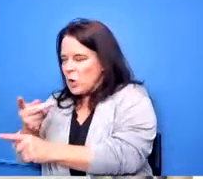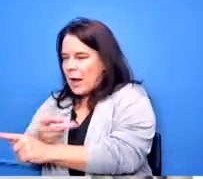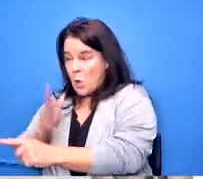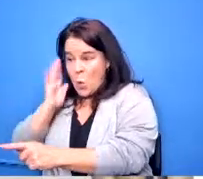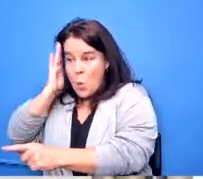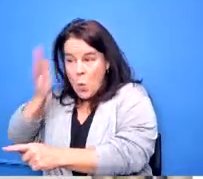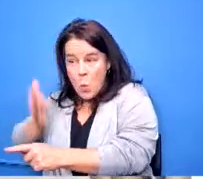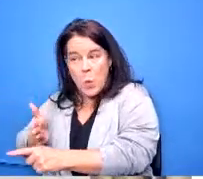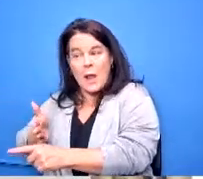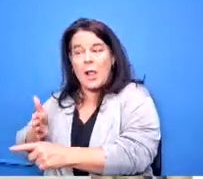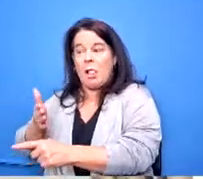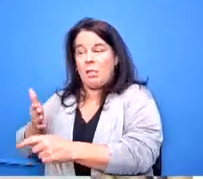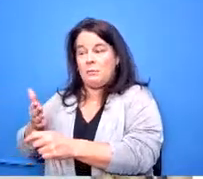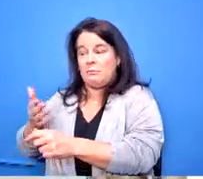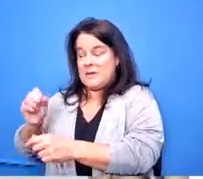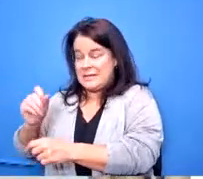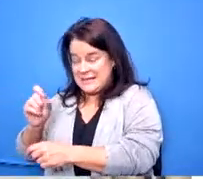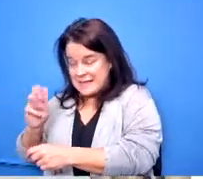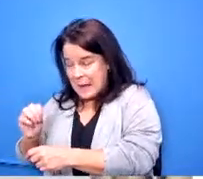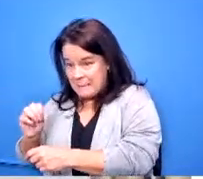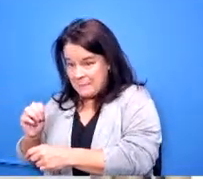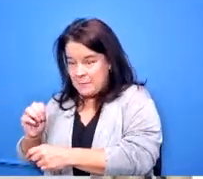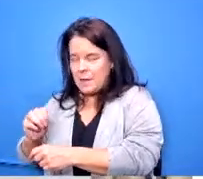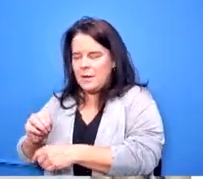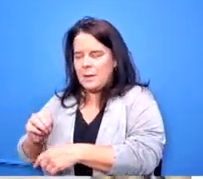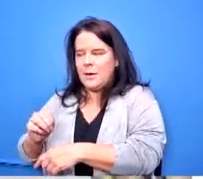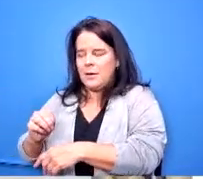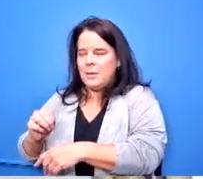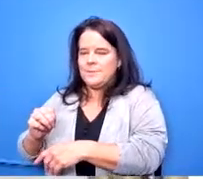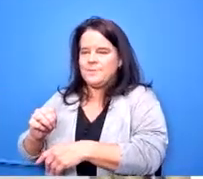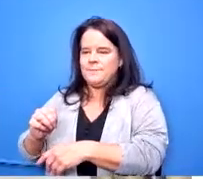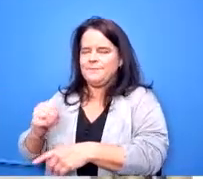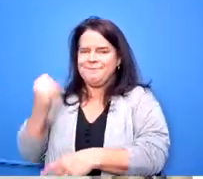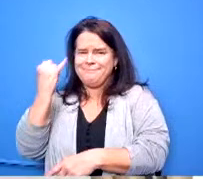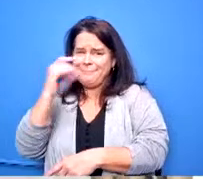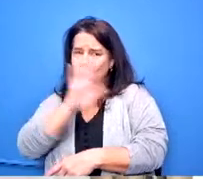your question is a great one if it's called stem why aren't there more stem classes what training